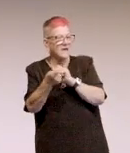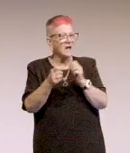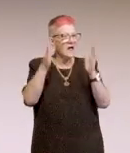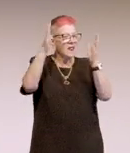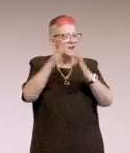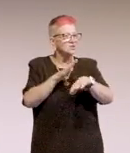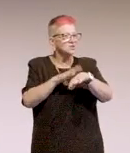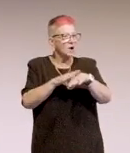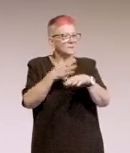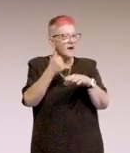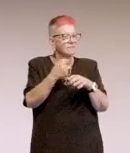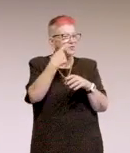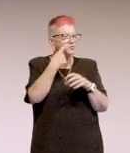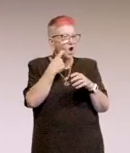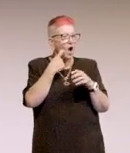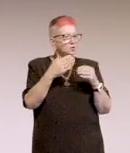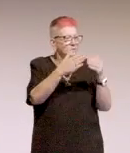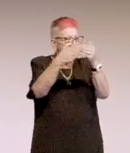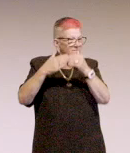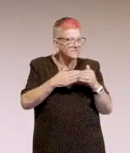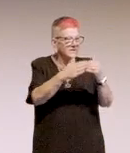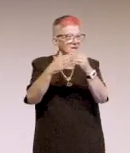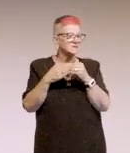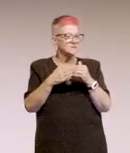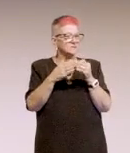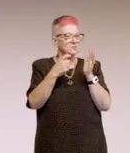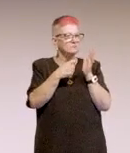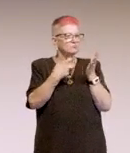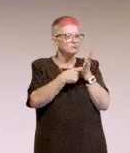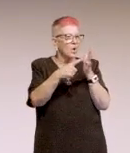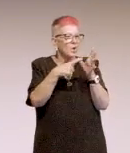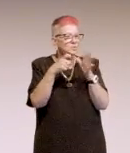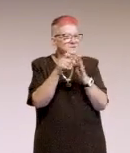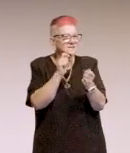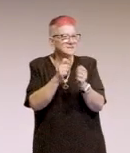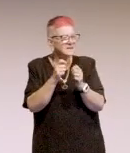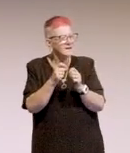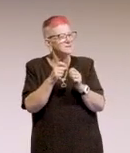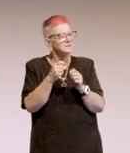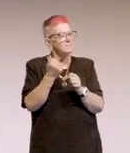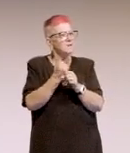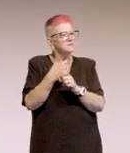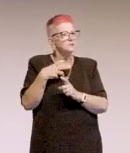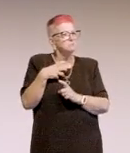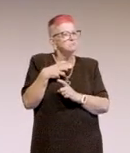which again, less time doing dev, less time retesting. It just makes things a lot less costly